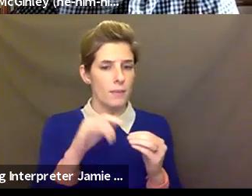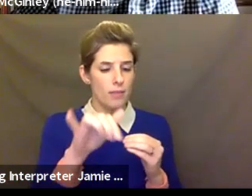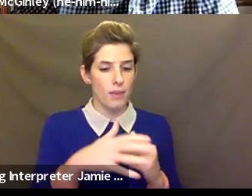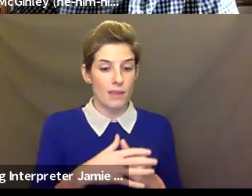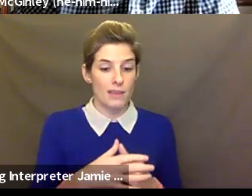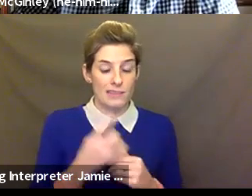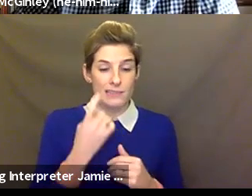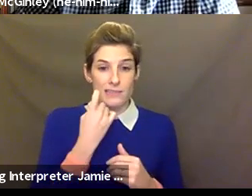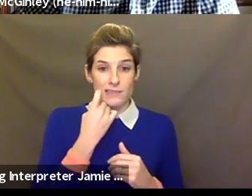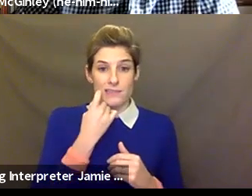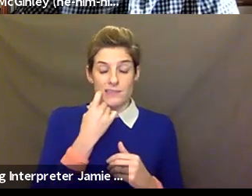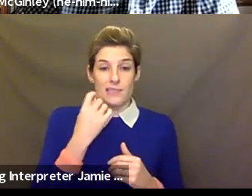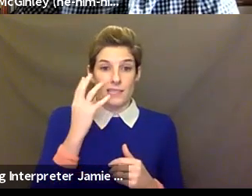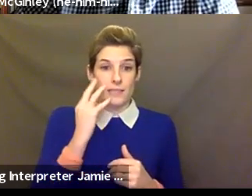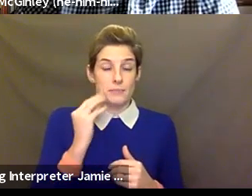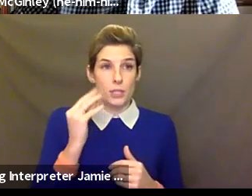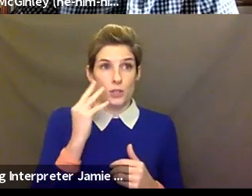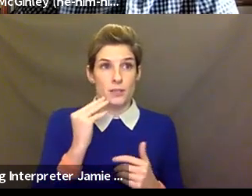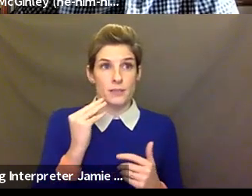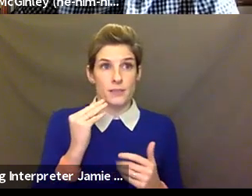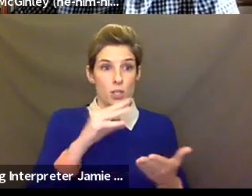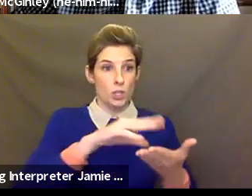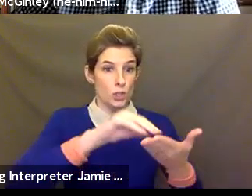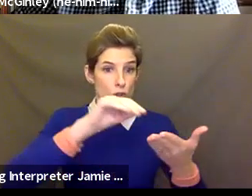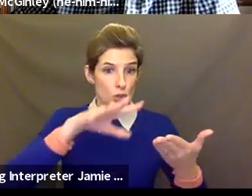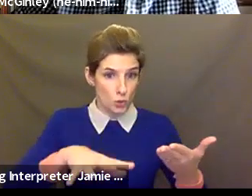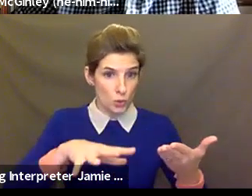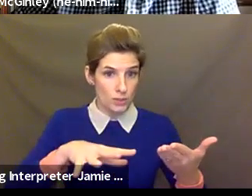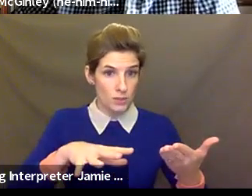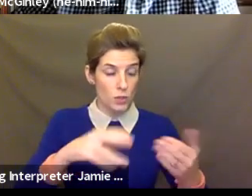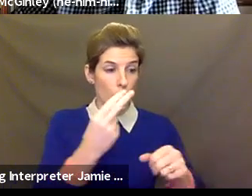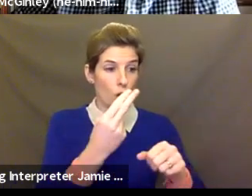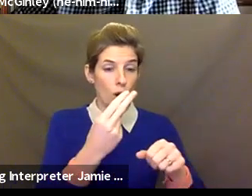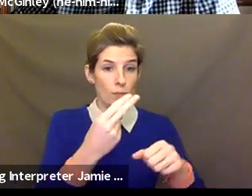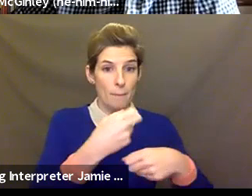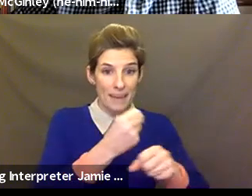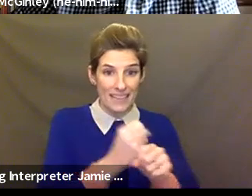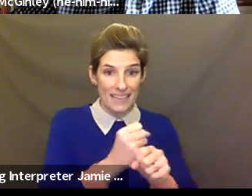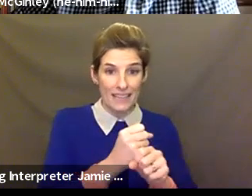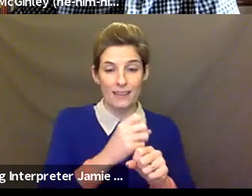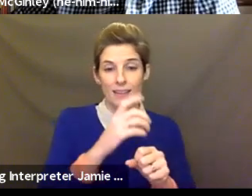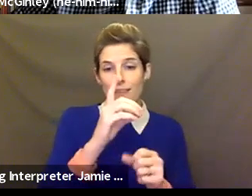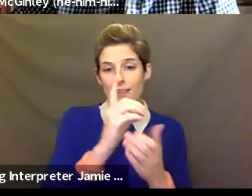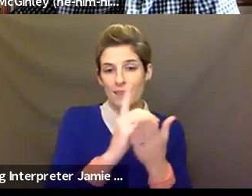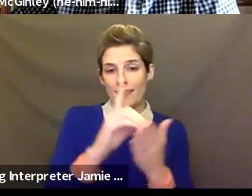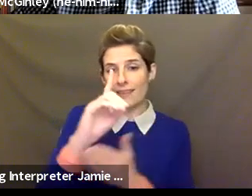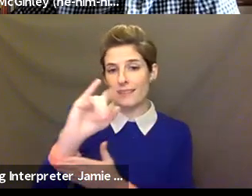situation where students are doing digital animation, and the artist really wanted them to work in After Effects, which is